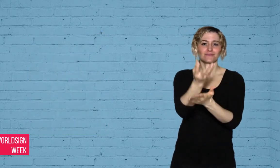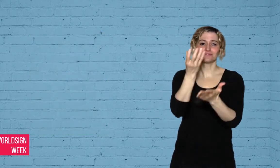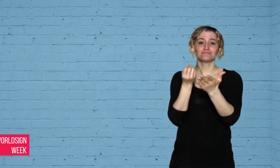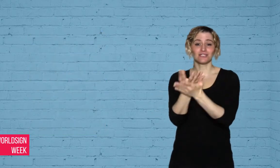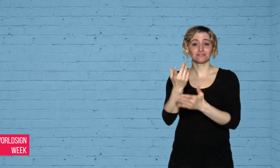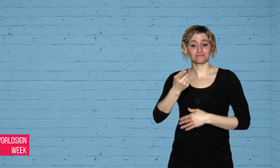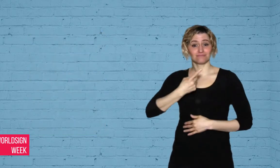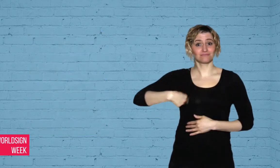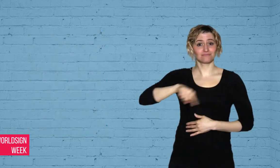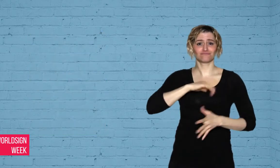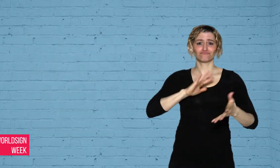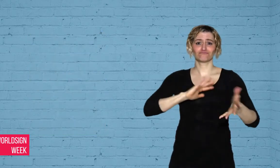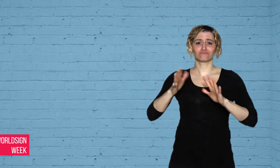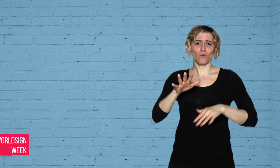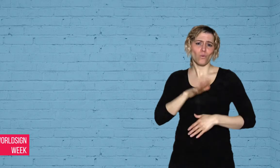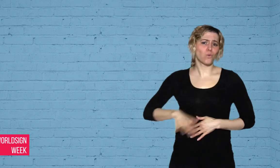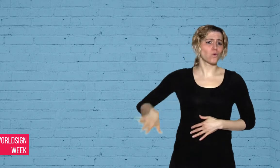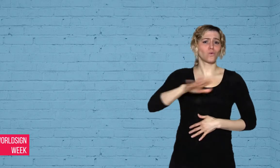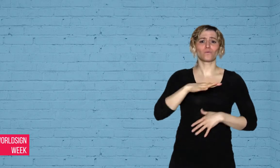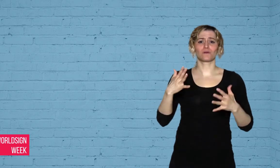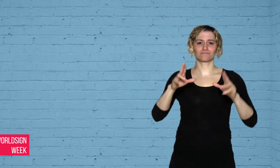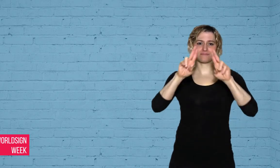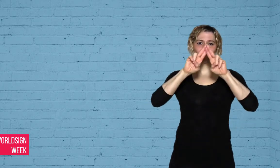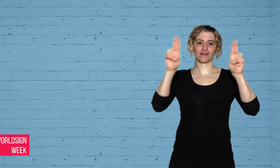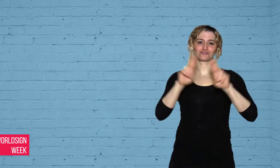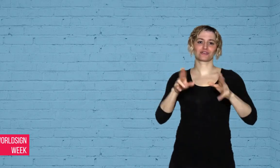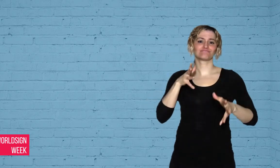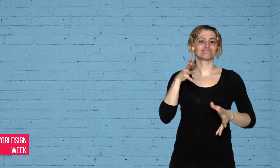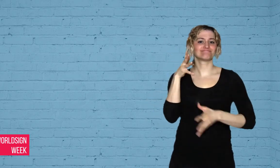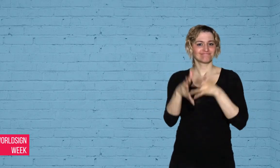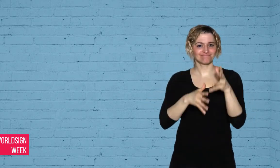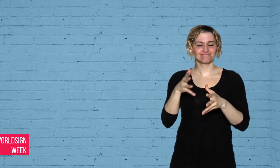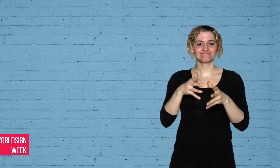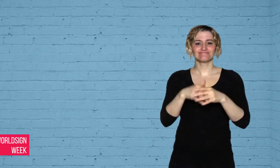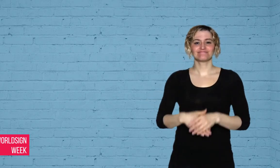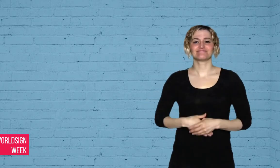all in International Sign.